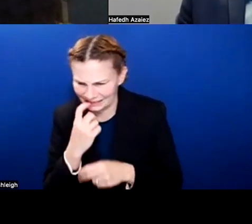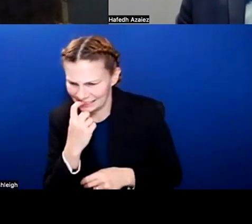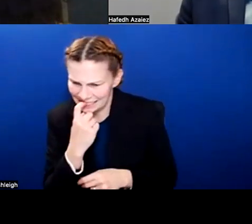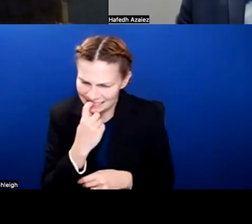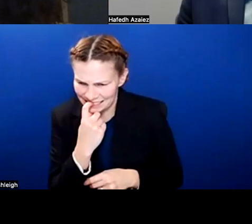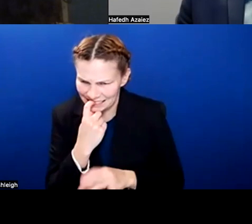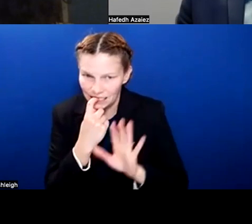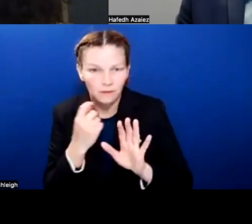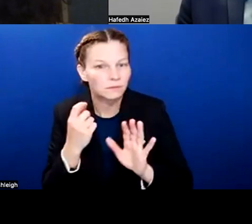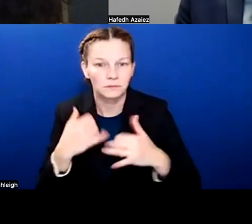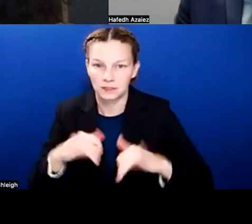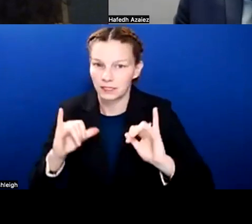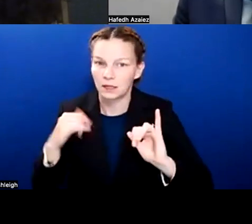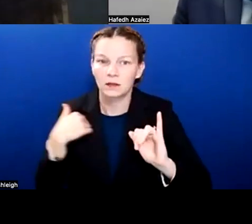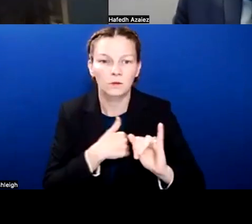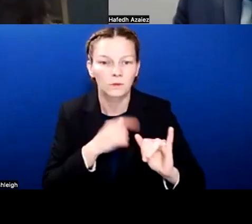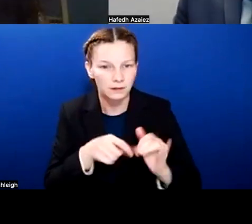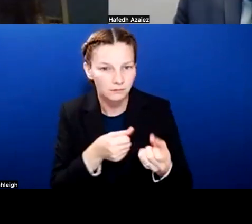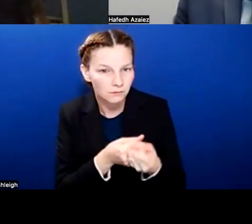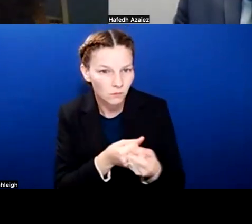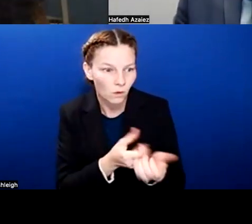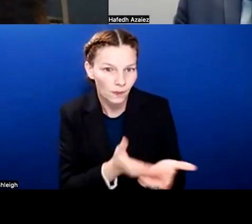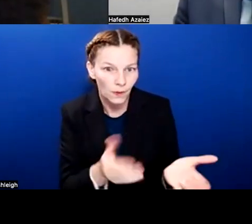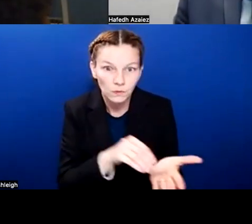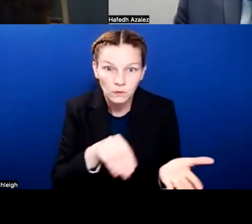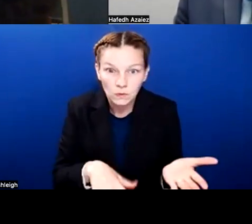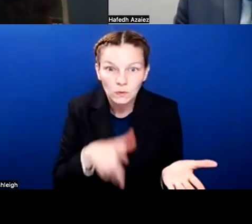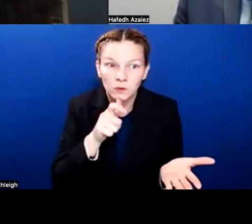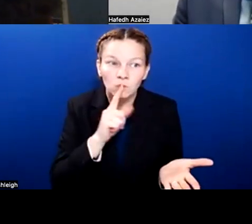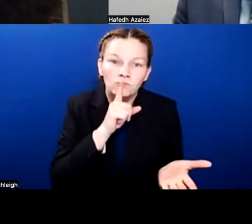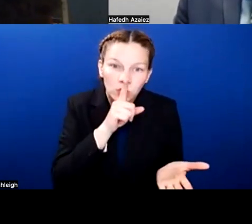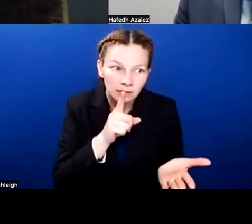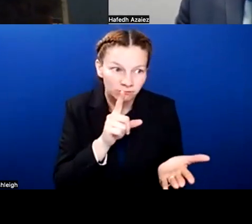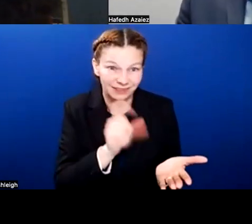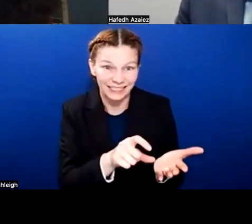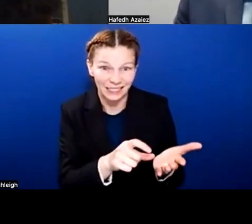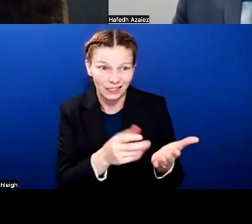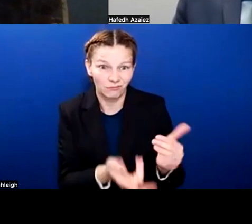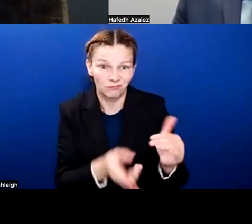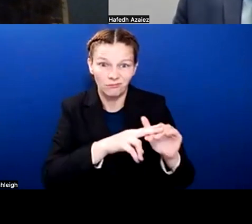to support some of our kids who might need the most support at campuses. But to be clear,